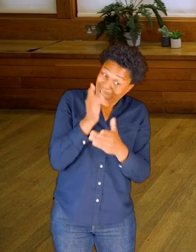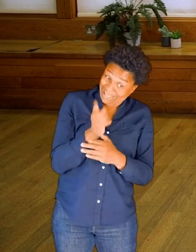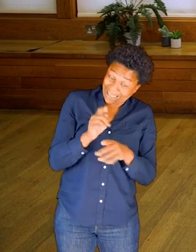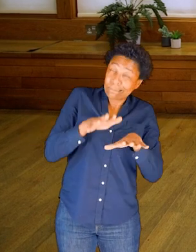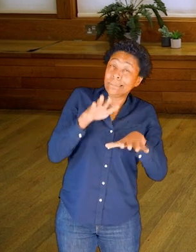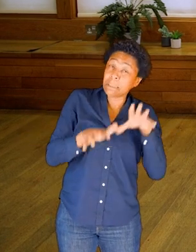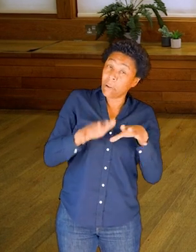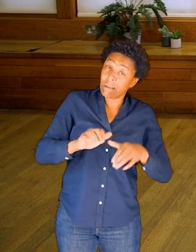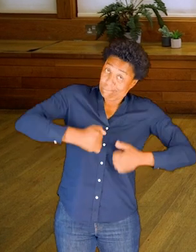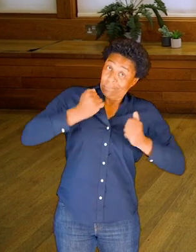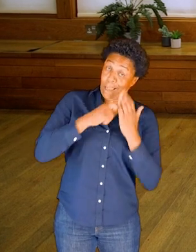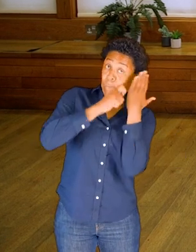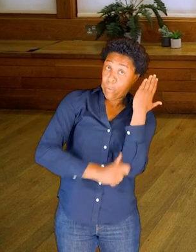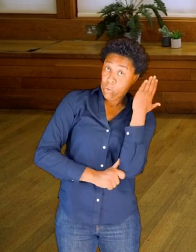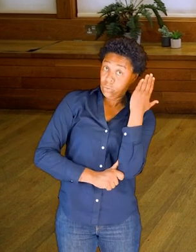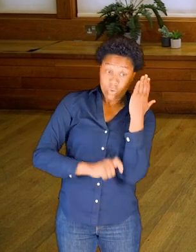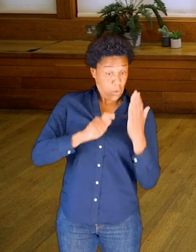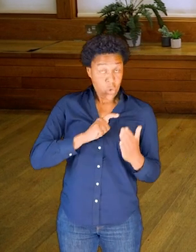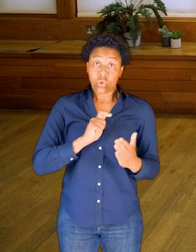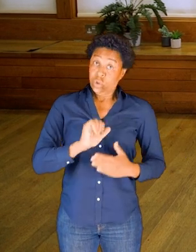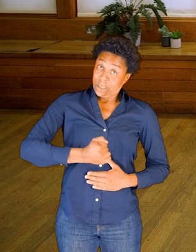Our bones are very rarely very straight.